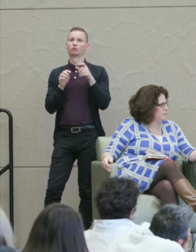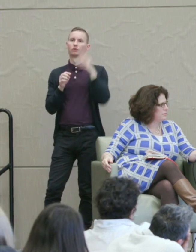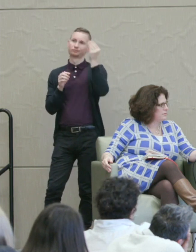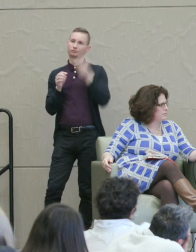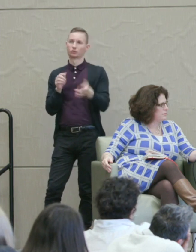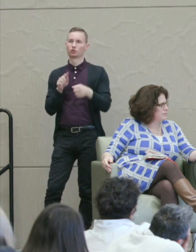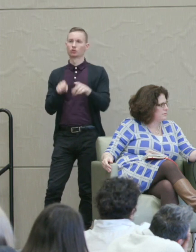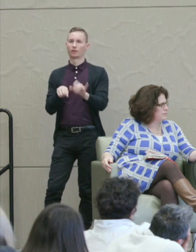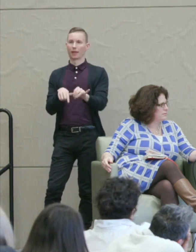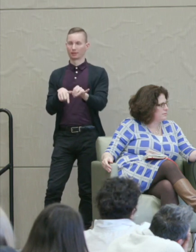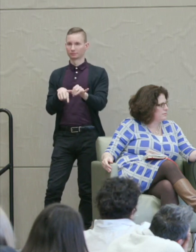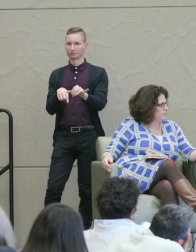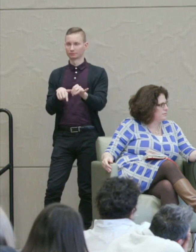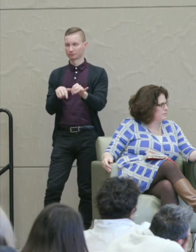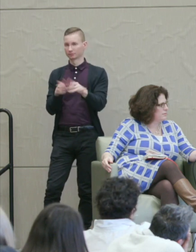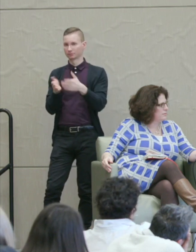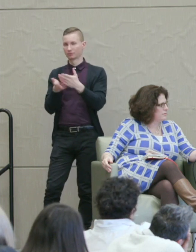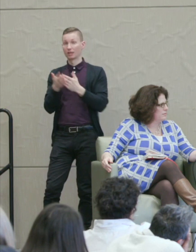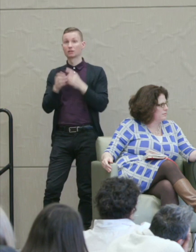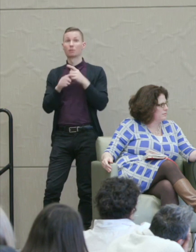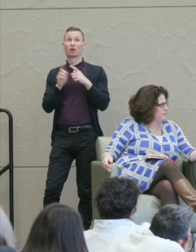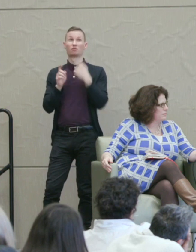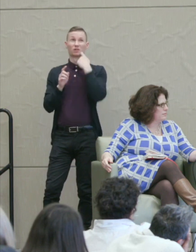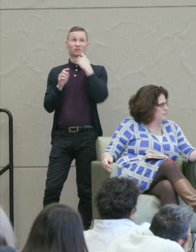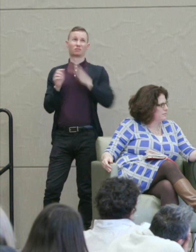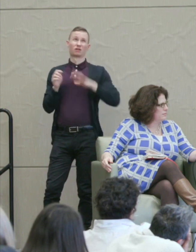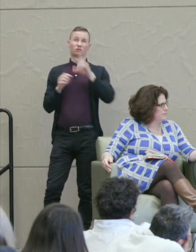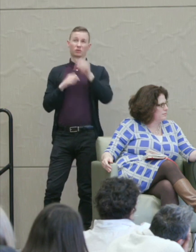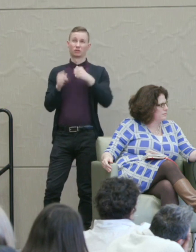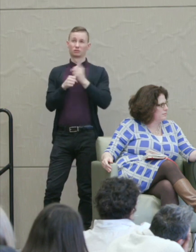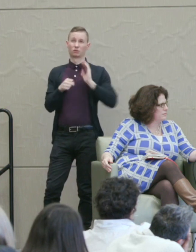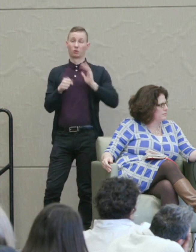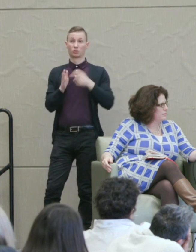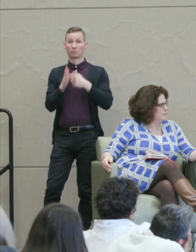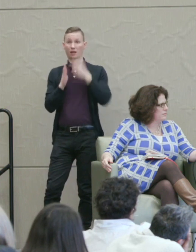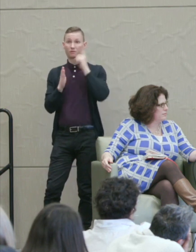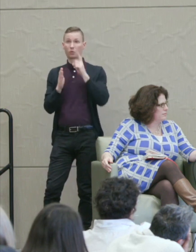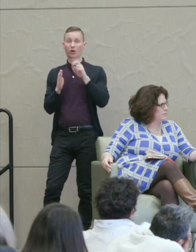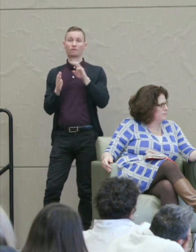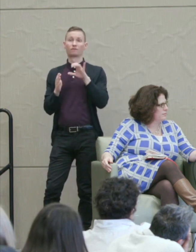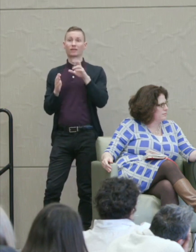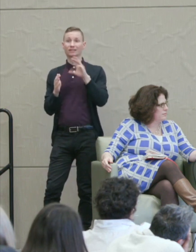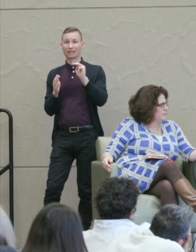However, recently and starting around 20 years ago the demand for victim impact statements